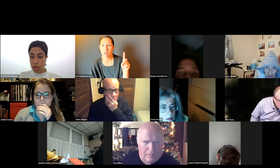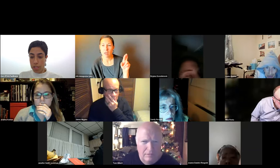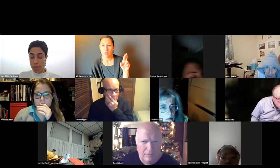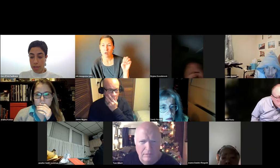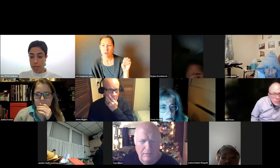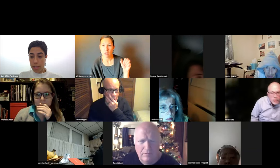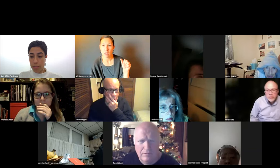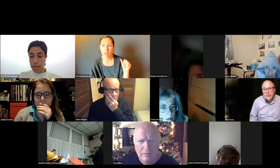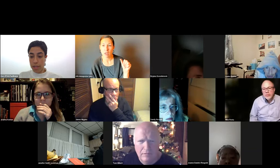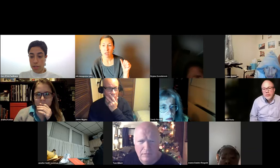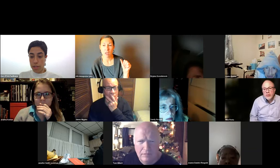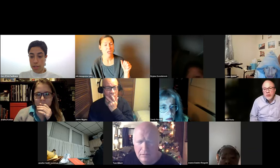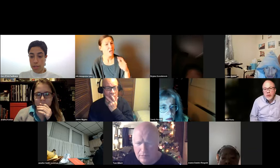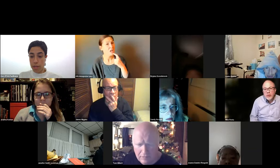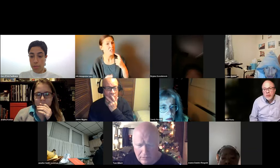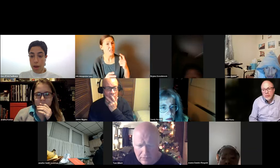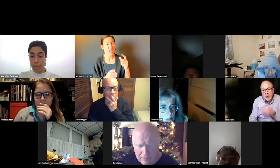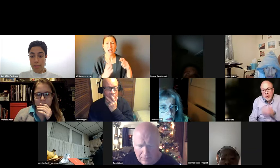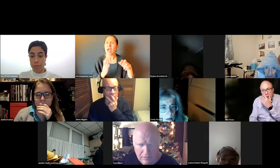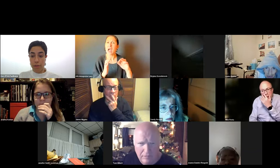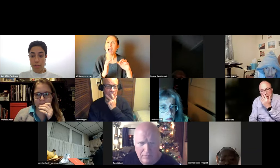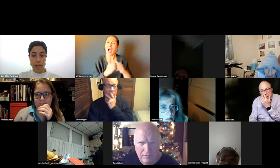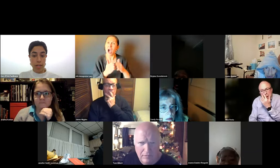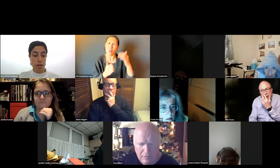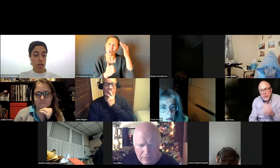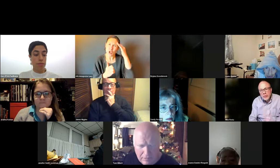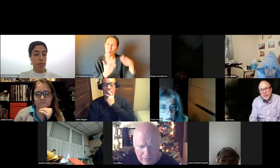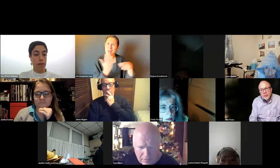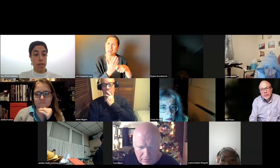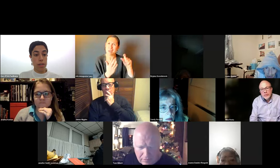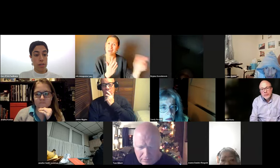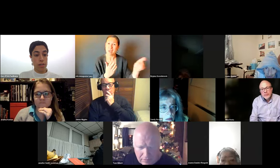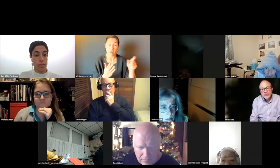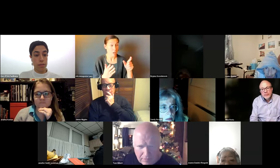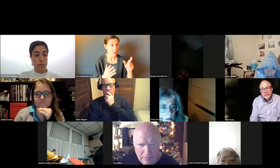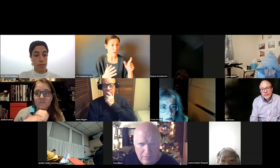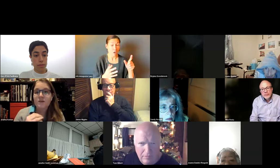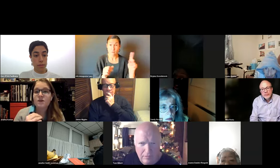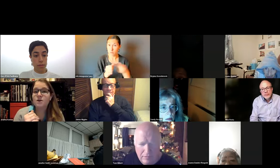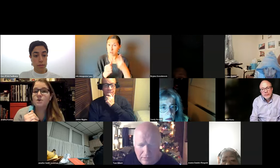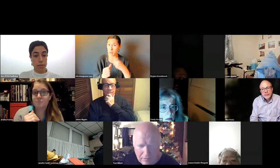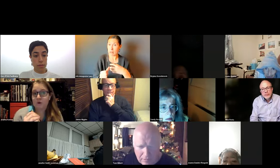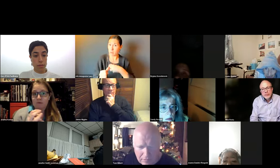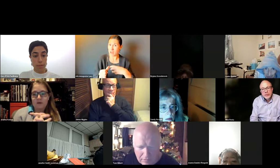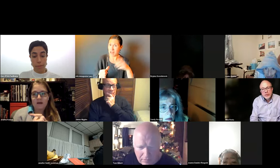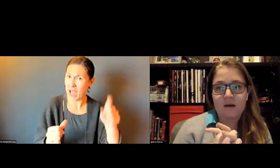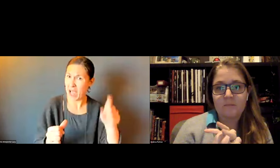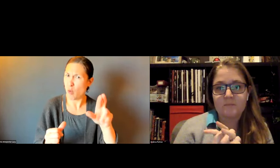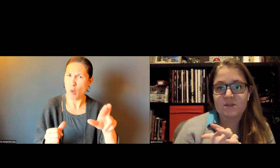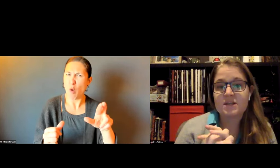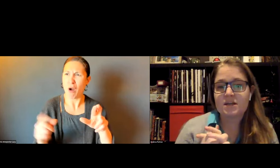NORA HAS A QUESTION FOR YOU. ANDREA -- TICKETS ONLY ISSUED IN RESPONSE TO COMPLAINTS OR IS